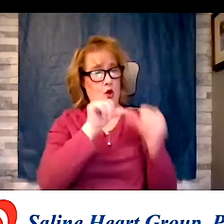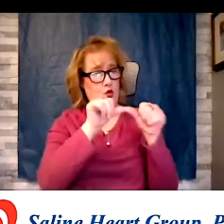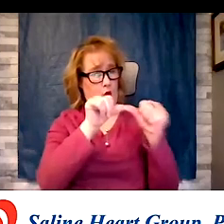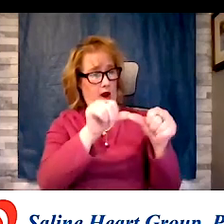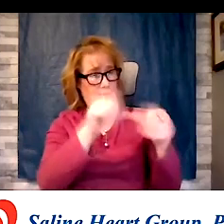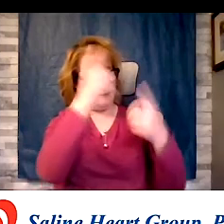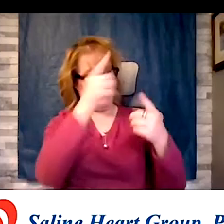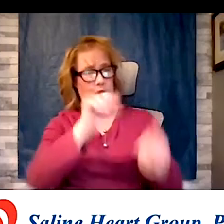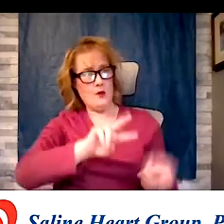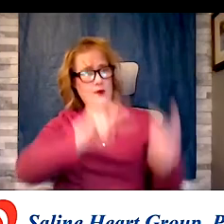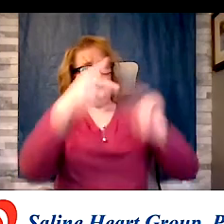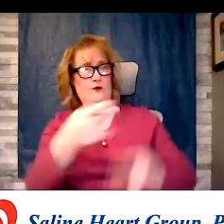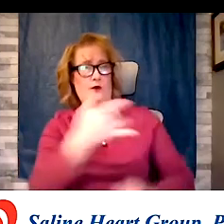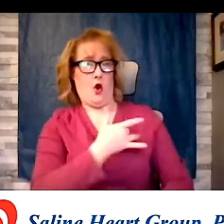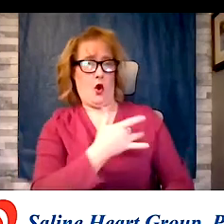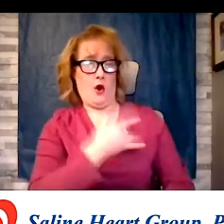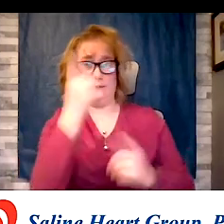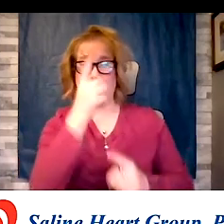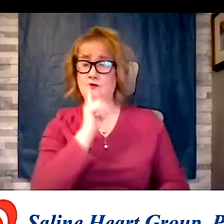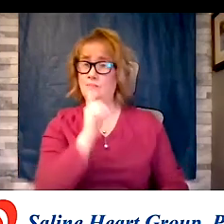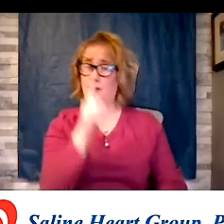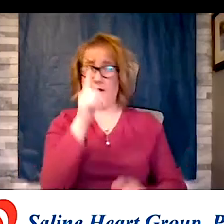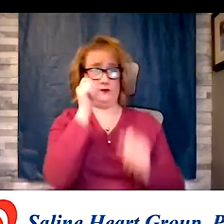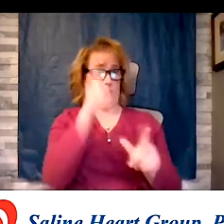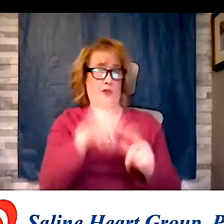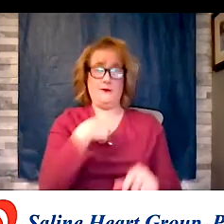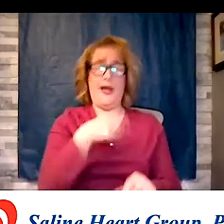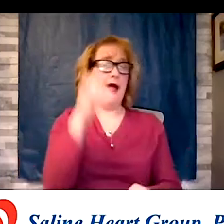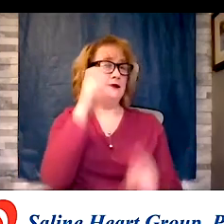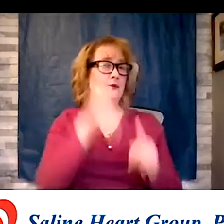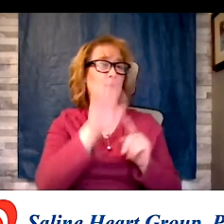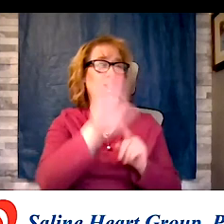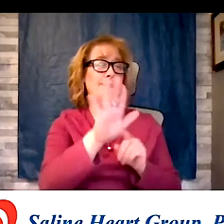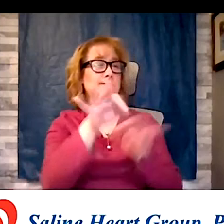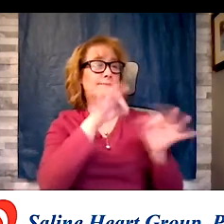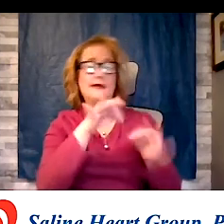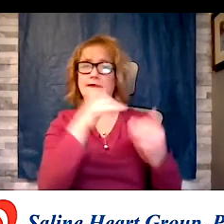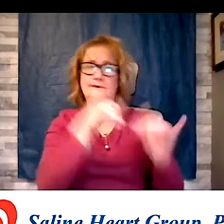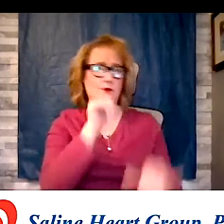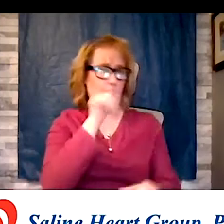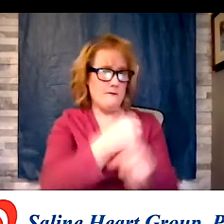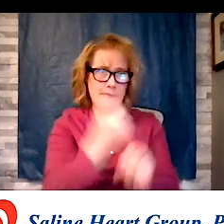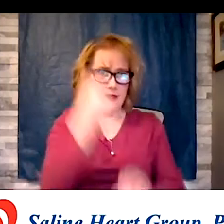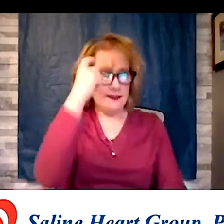me. I listen to his explanation, it still doesn't make sense. But very smart dude and doing just